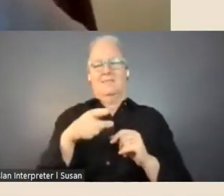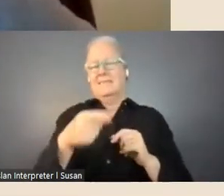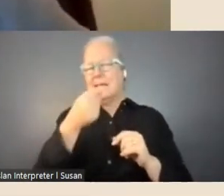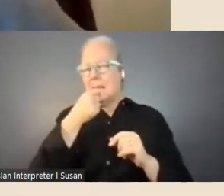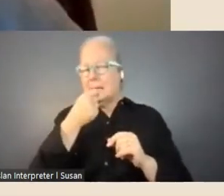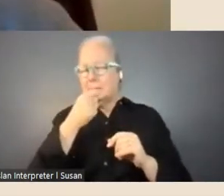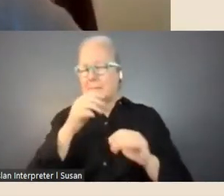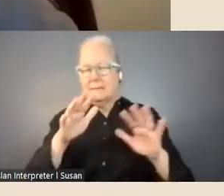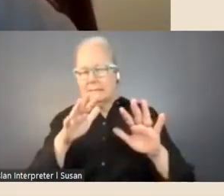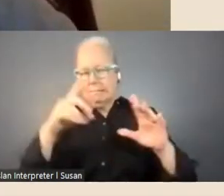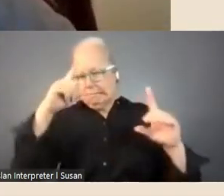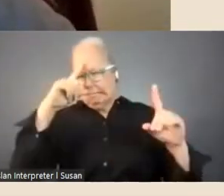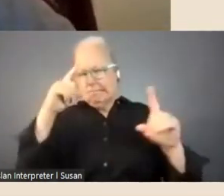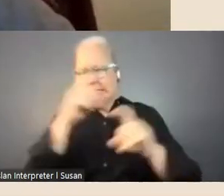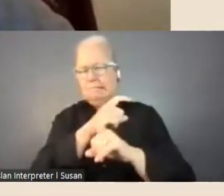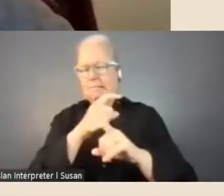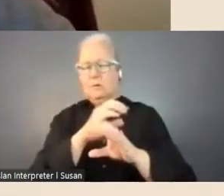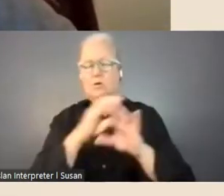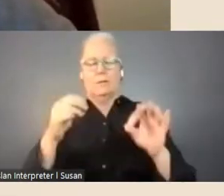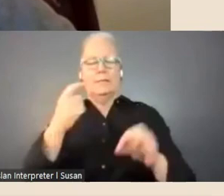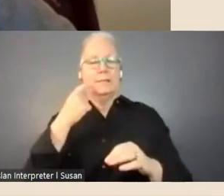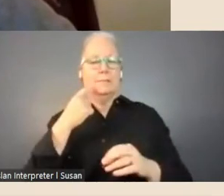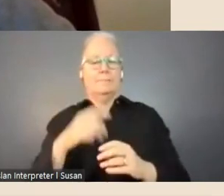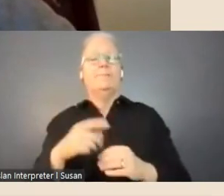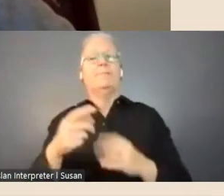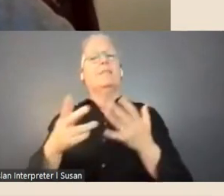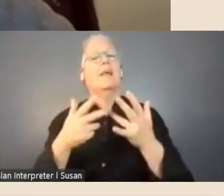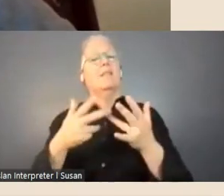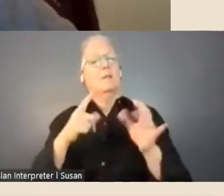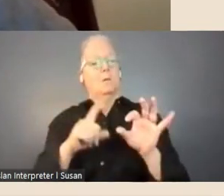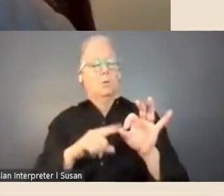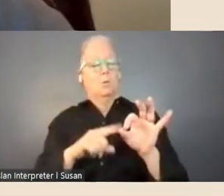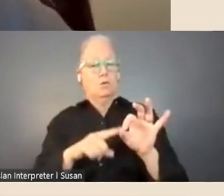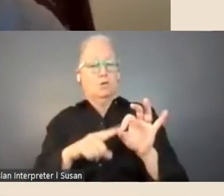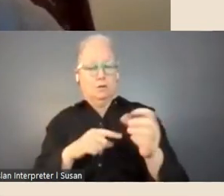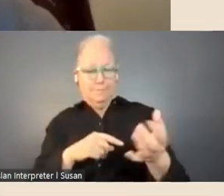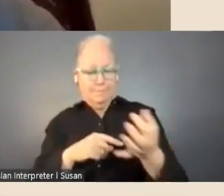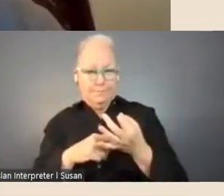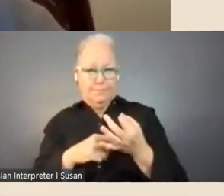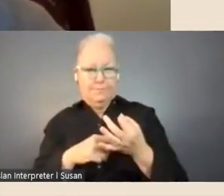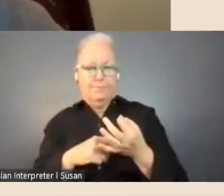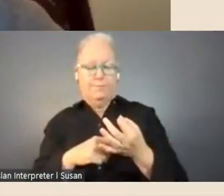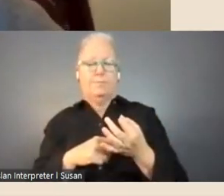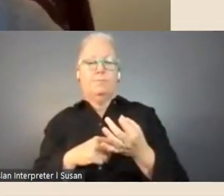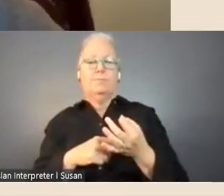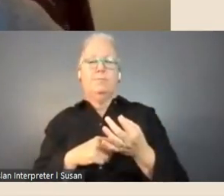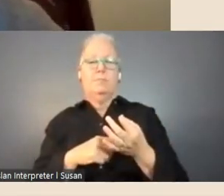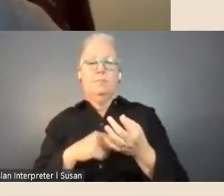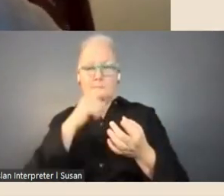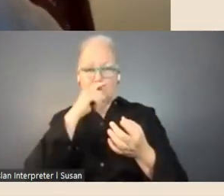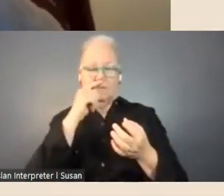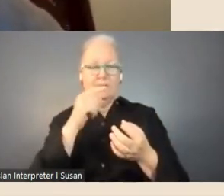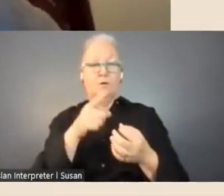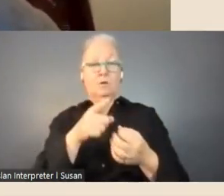Another question that's been asked is whether or not again you need to be an established researcher, whether or not you already